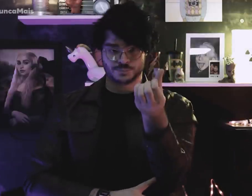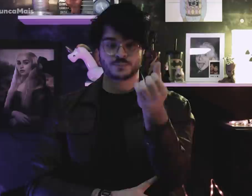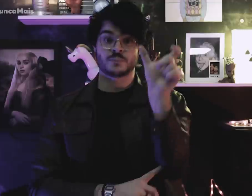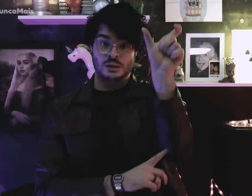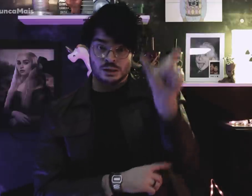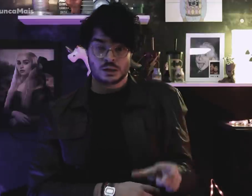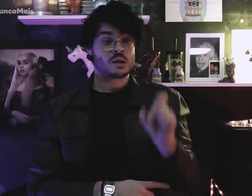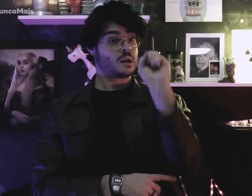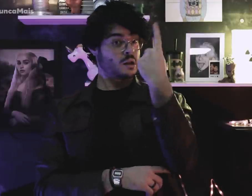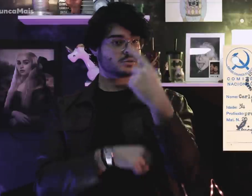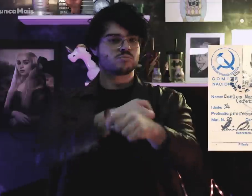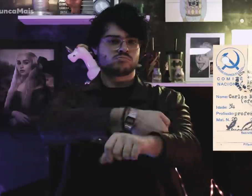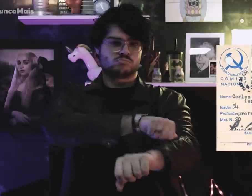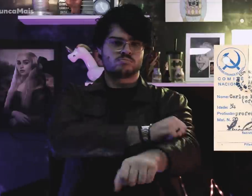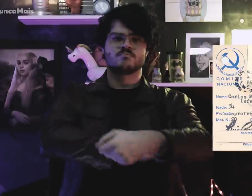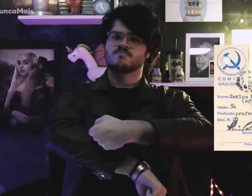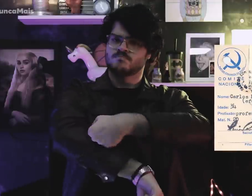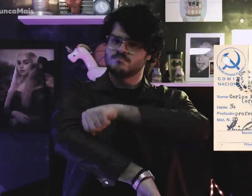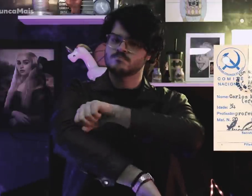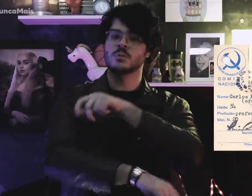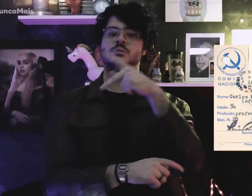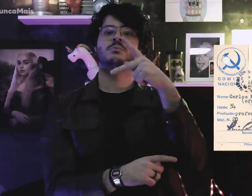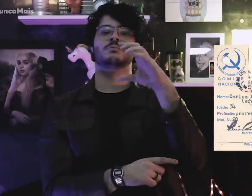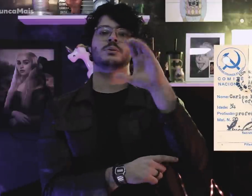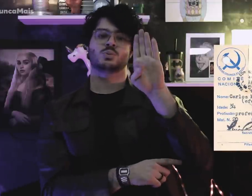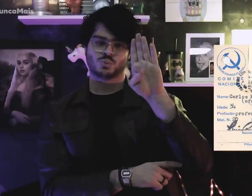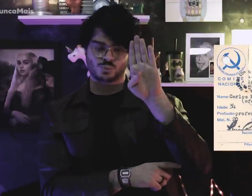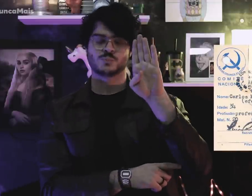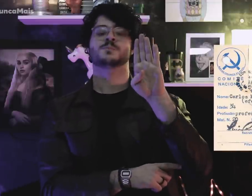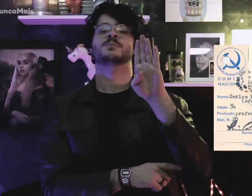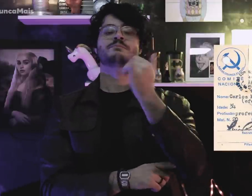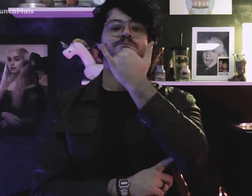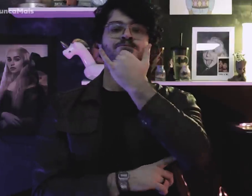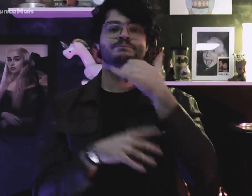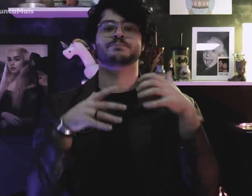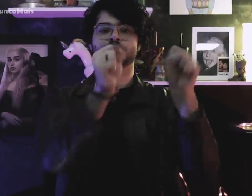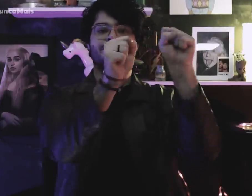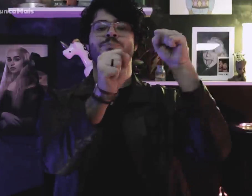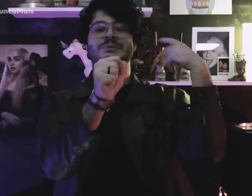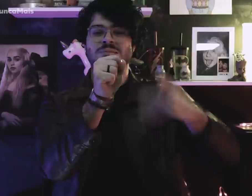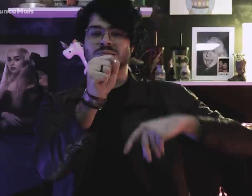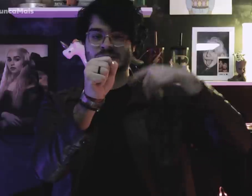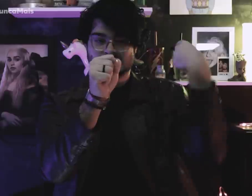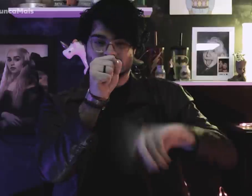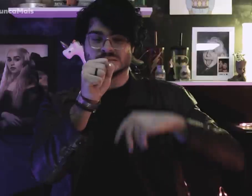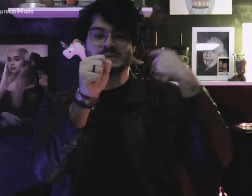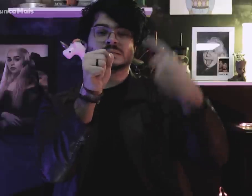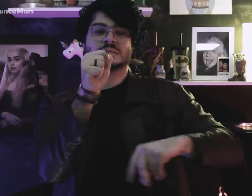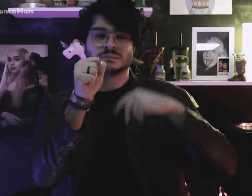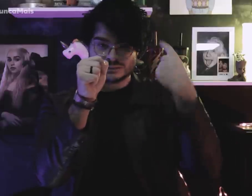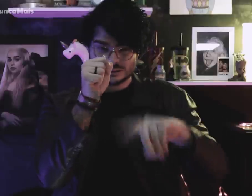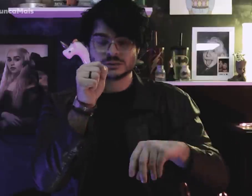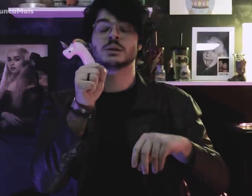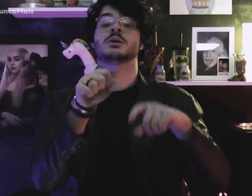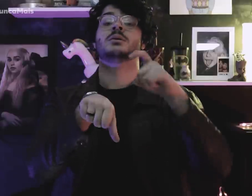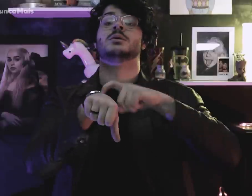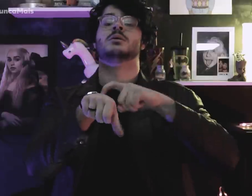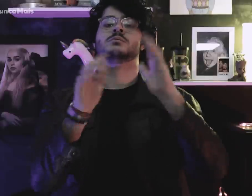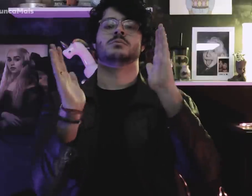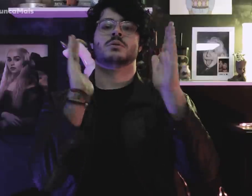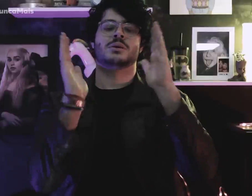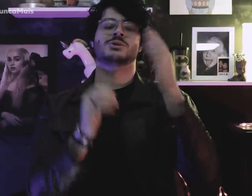he was a PCB activist, and was tortured during